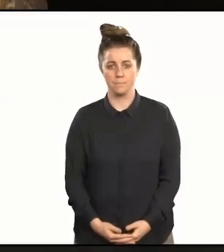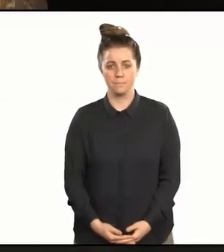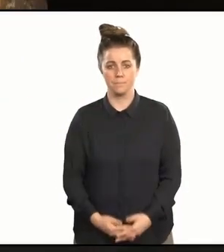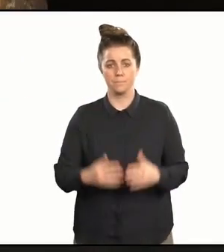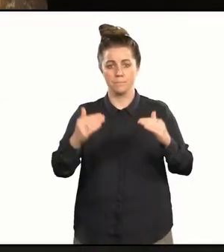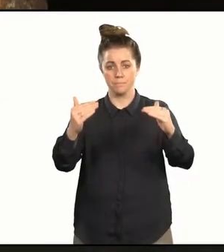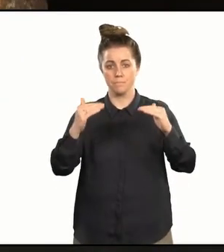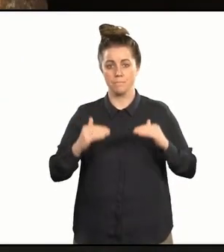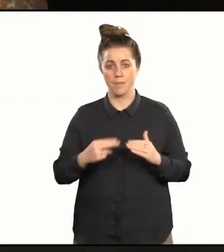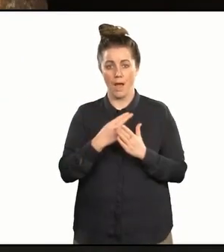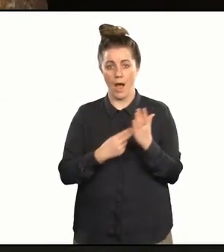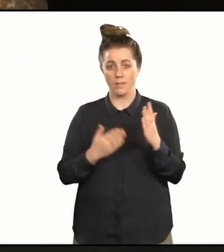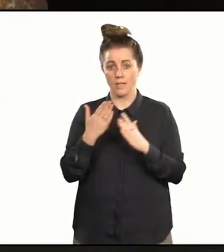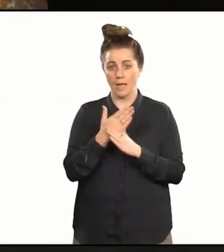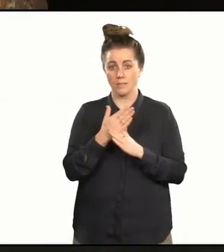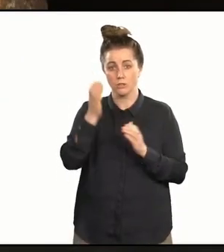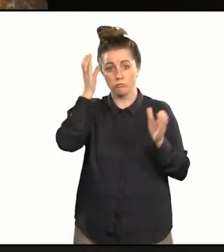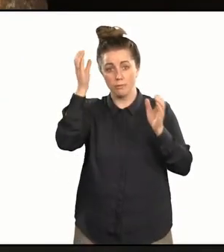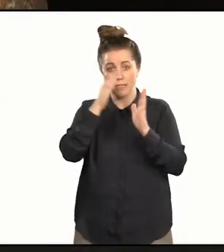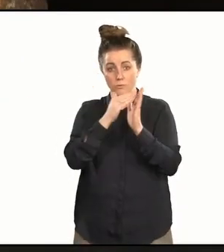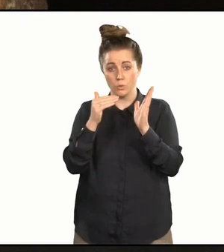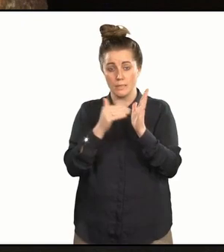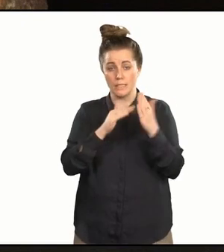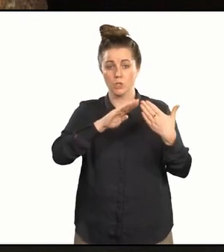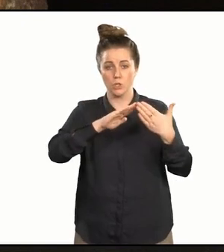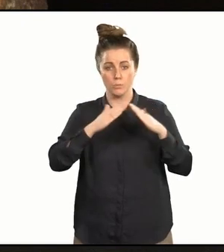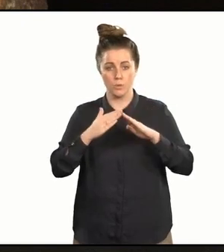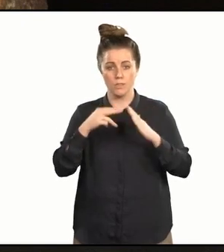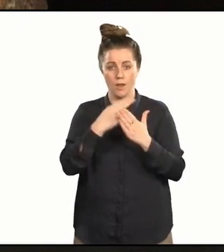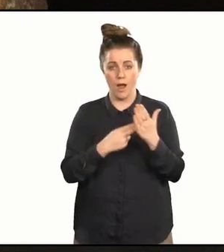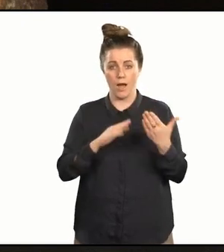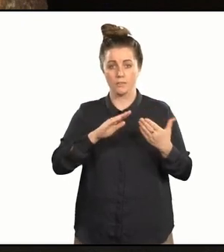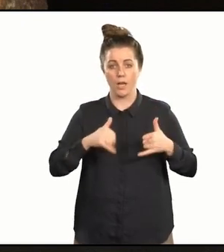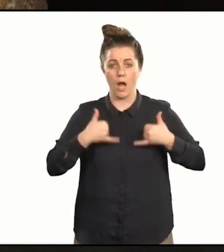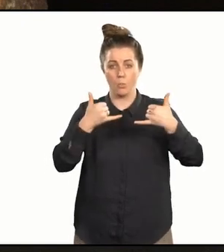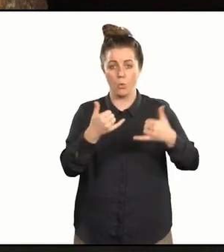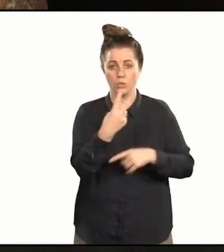Arts Access Creative New Zealand Community Arts Award 2020.